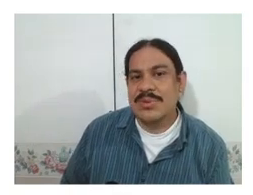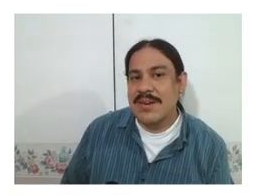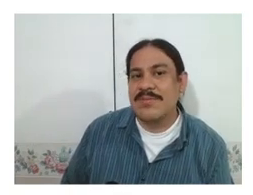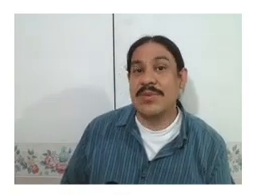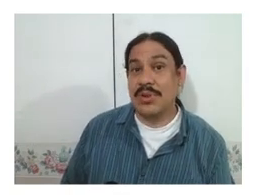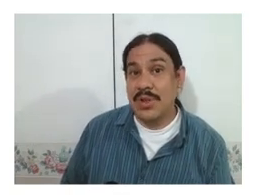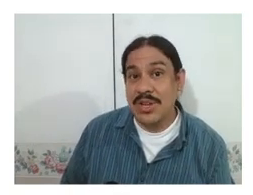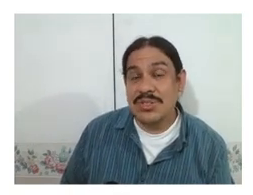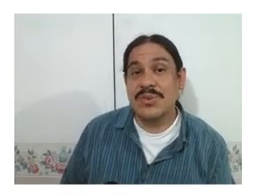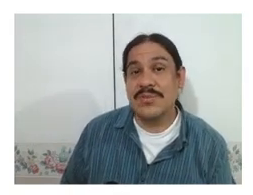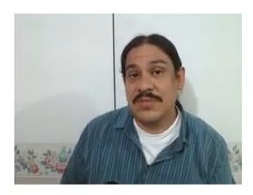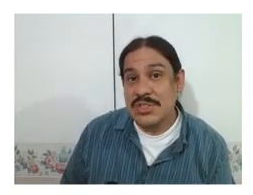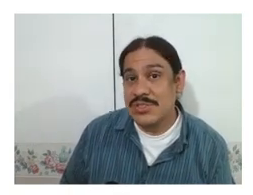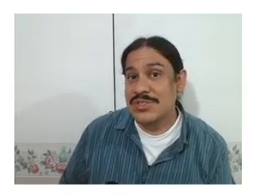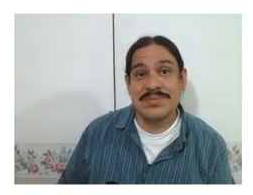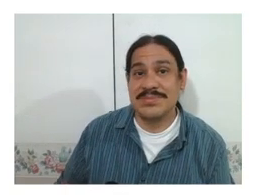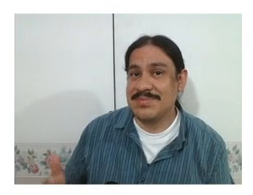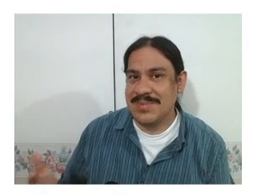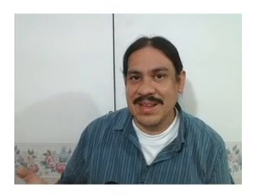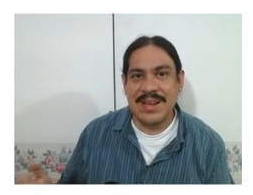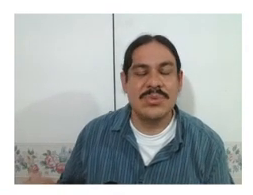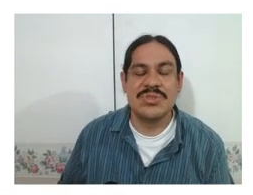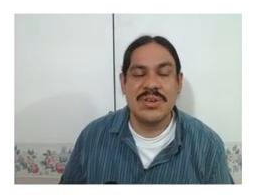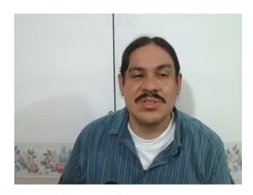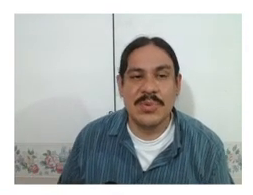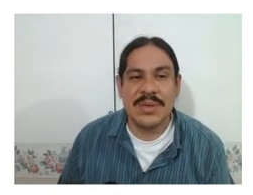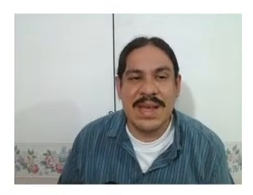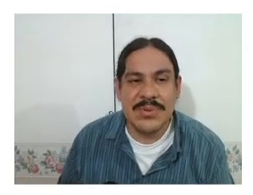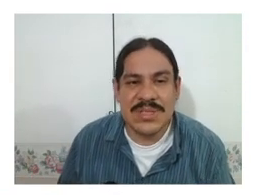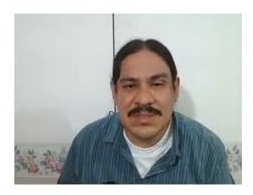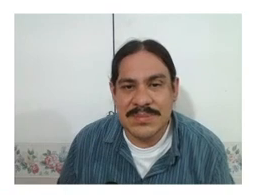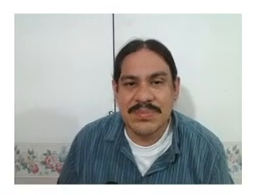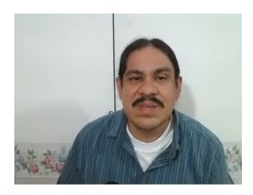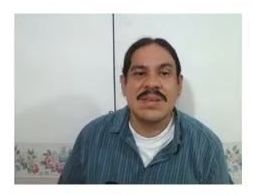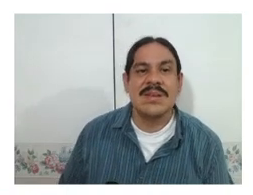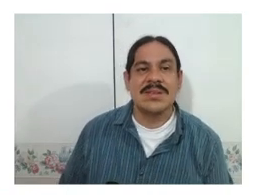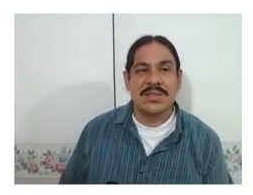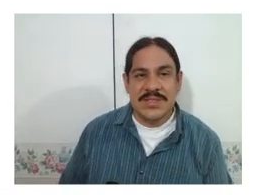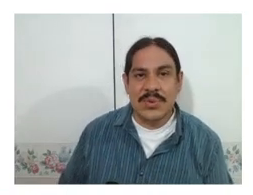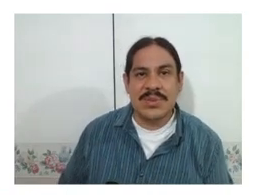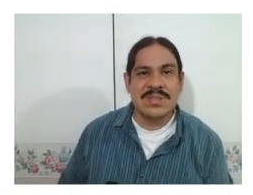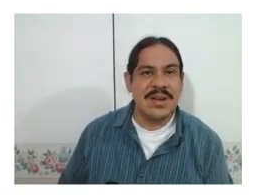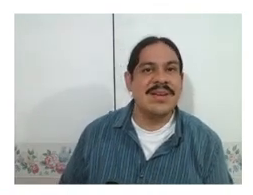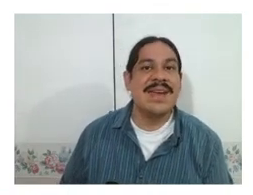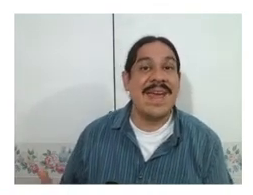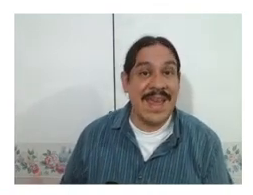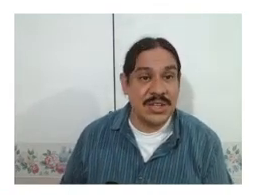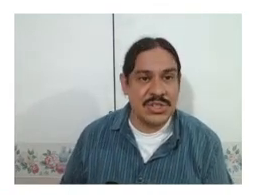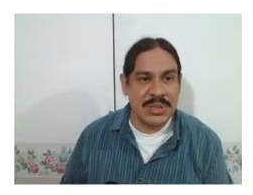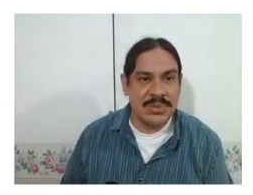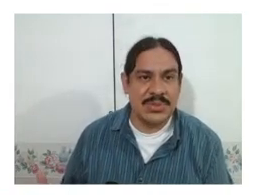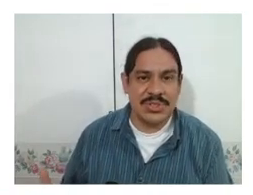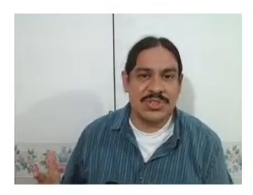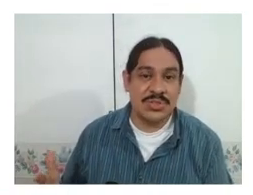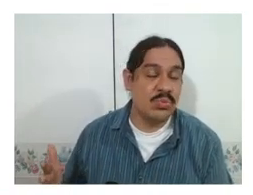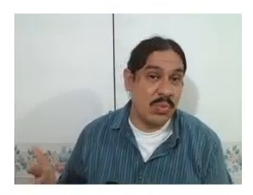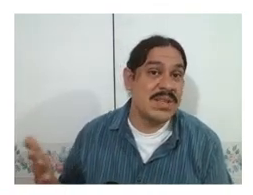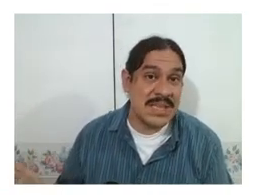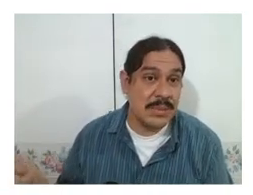have phonological features like we saw in spoken languages. so let's focus